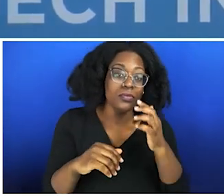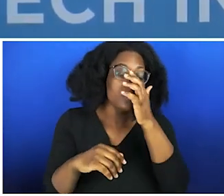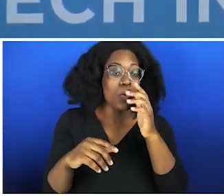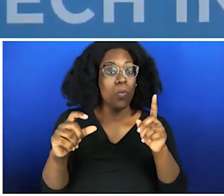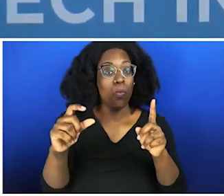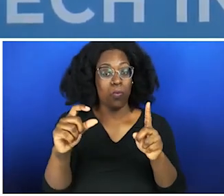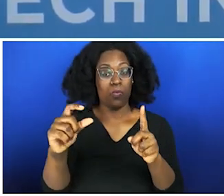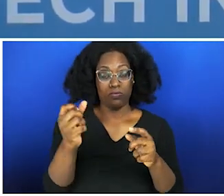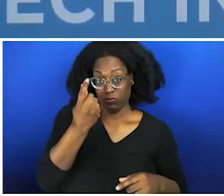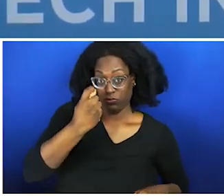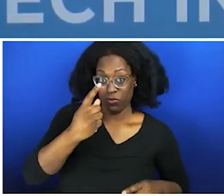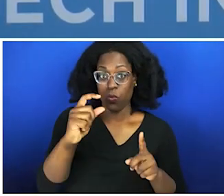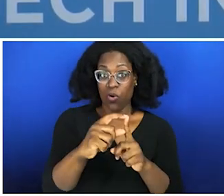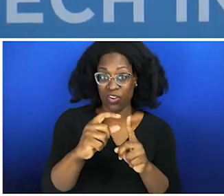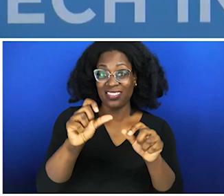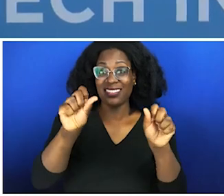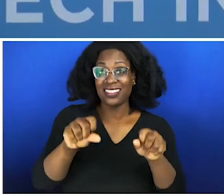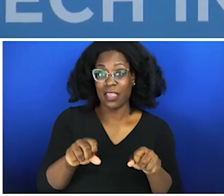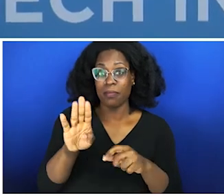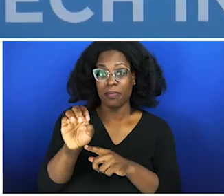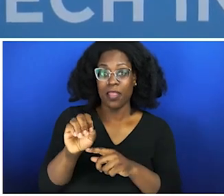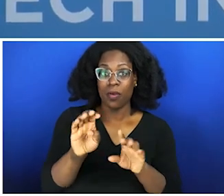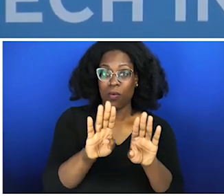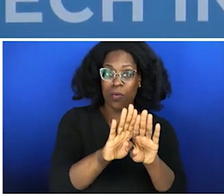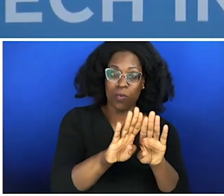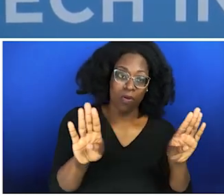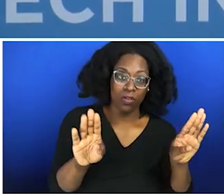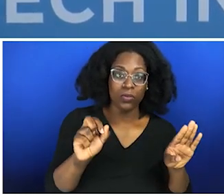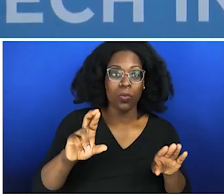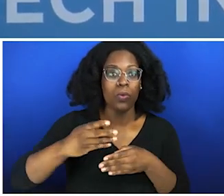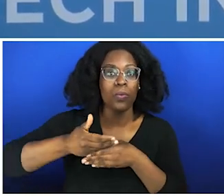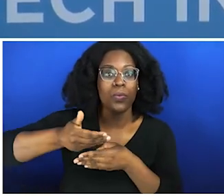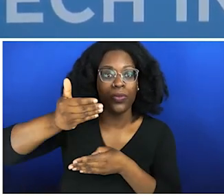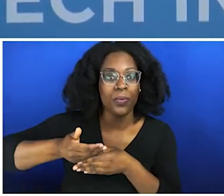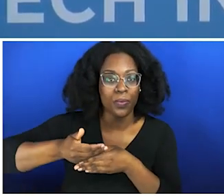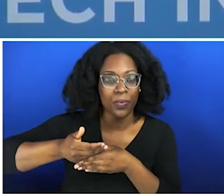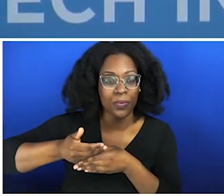The last one is, radical versus progressive/liberal. Words can be walls or windows. So when people